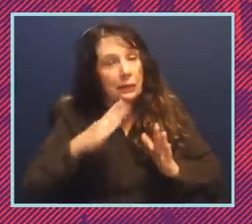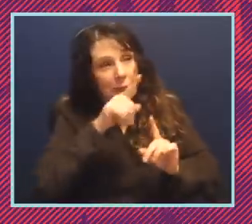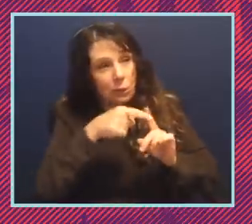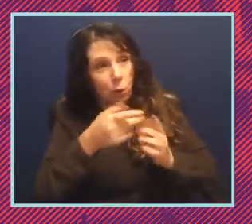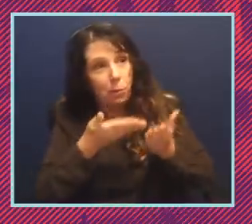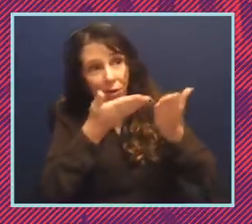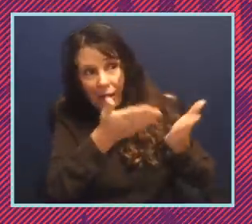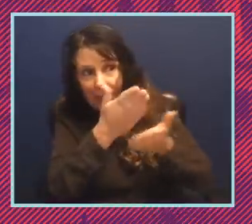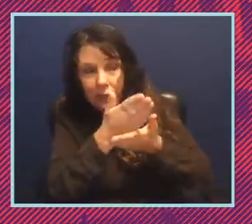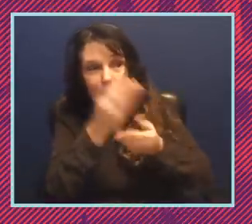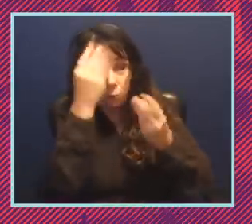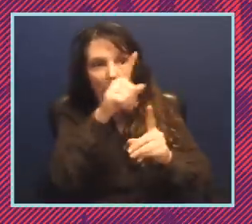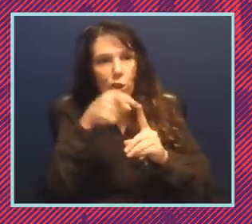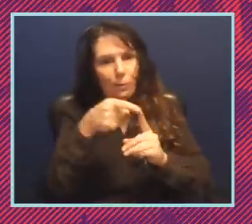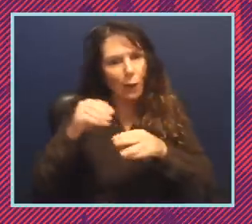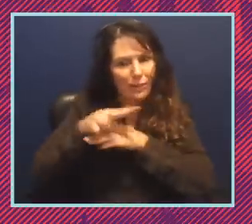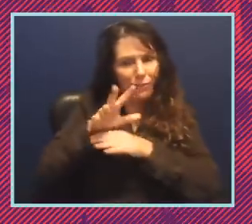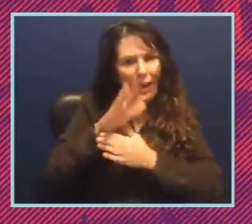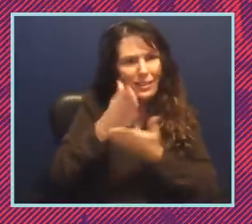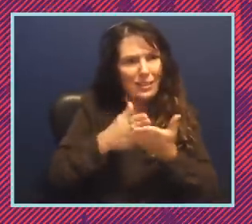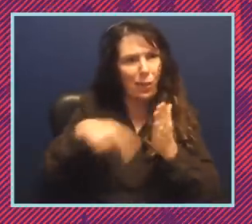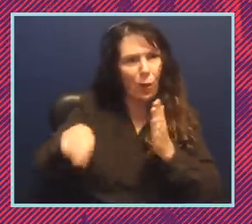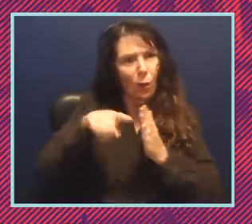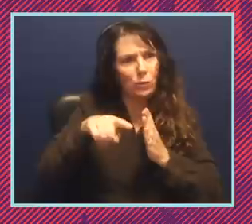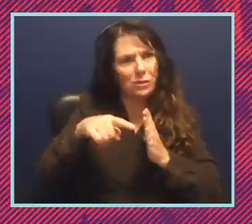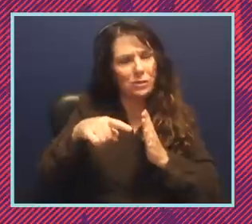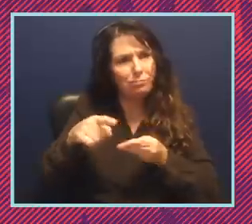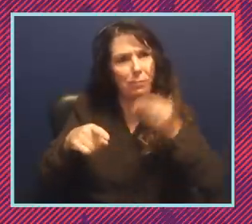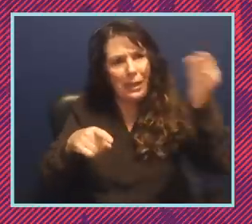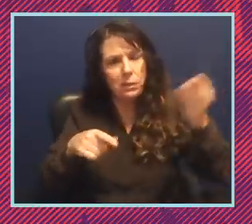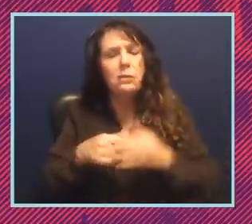some of these bills, to try to make the bills better, to use some of these back